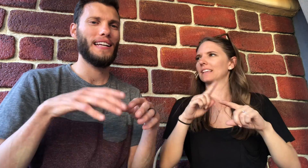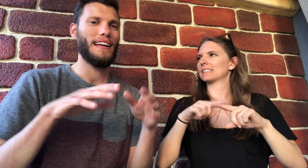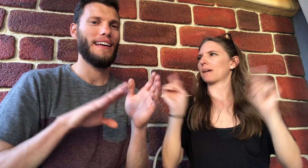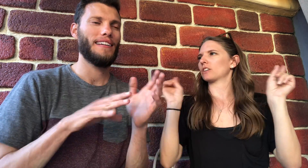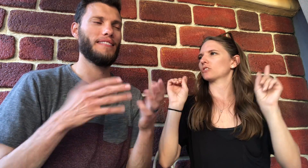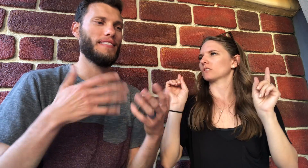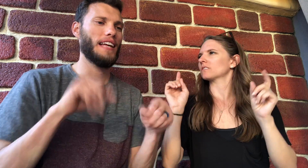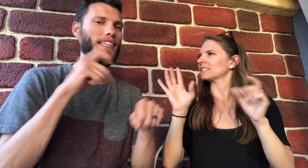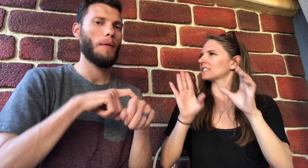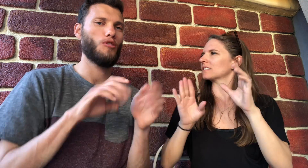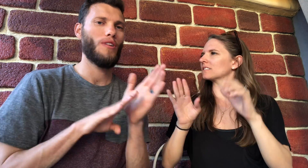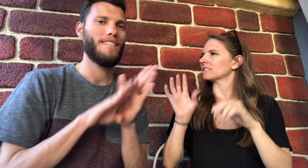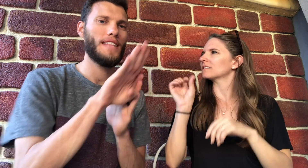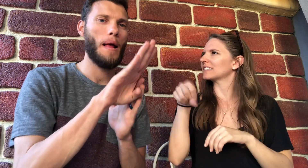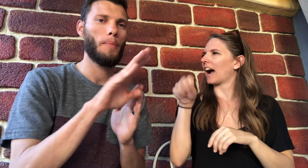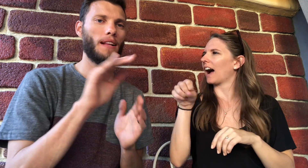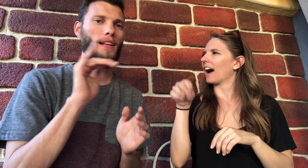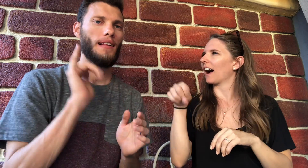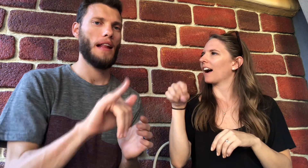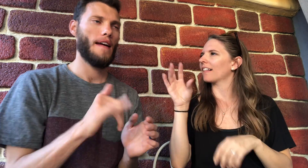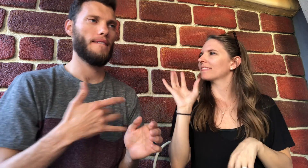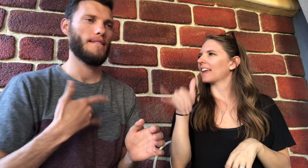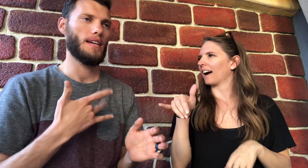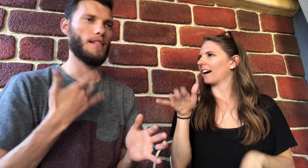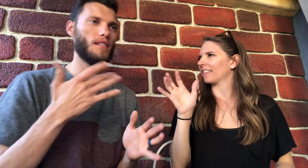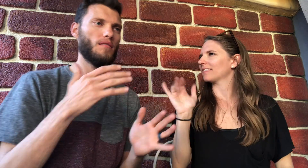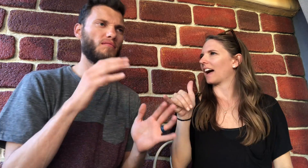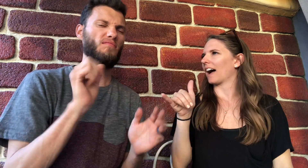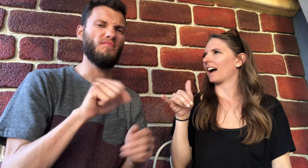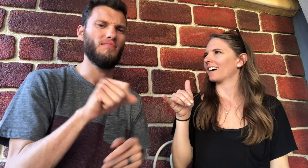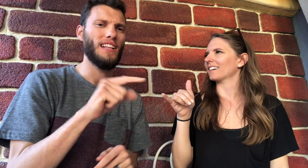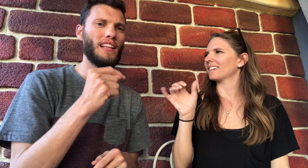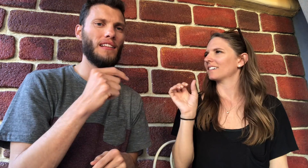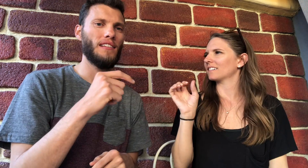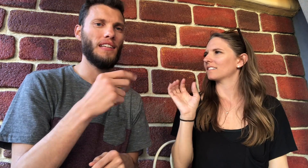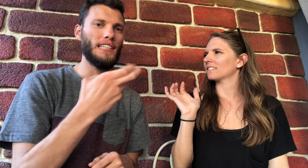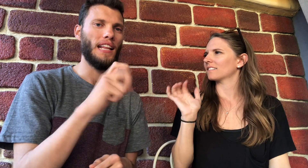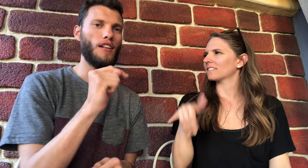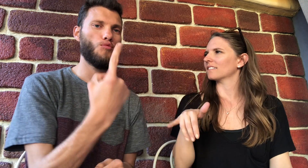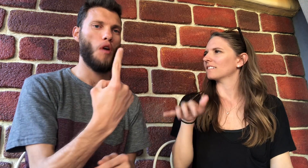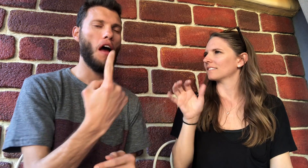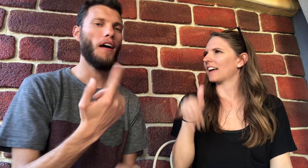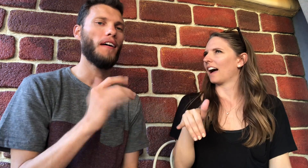It took time to develop that feeling of, "he's the one."